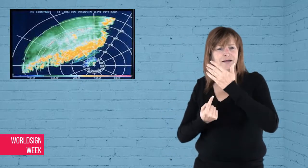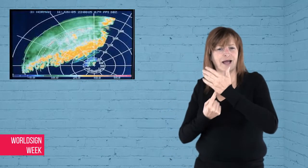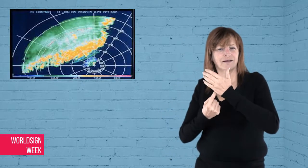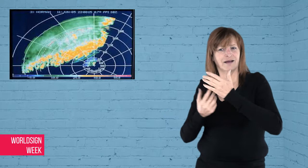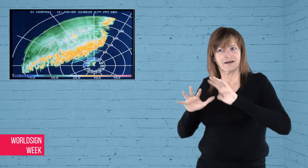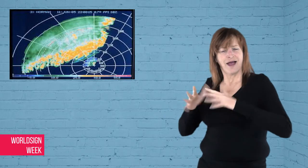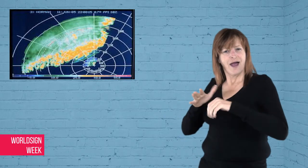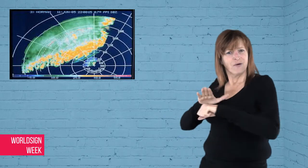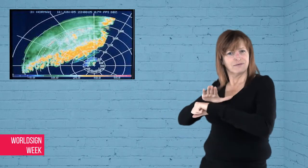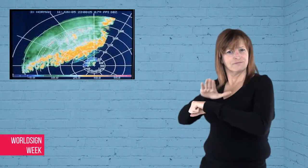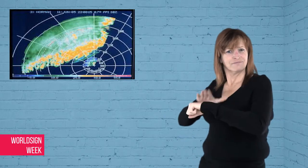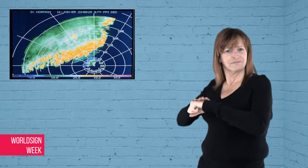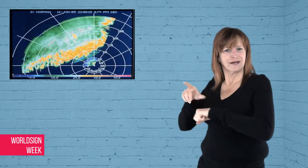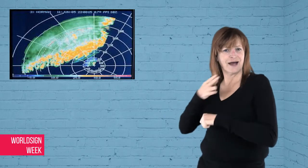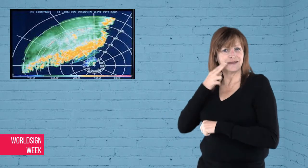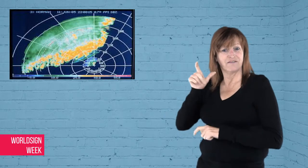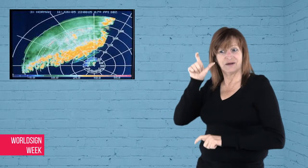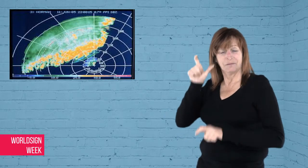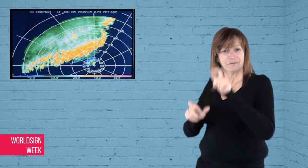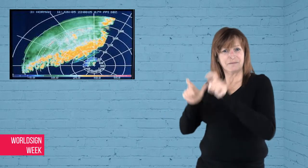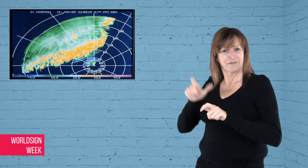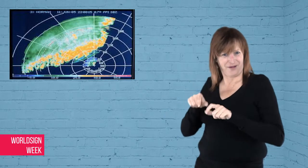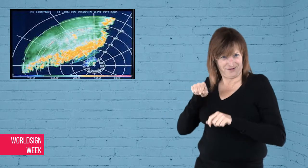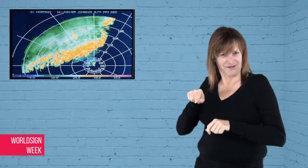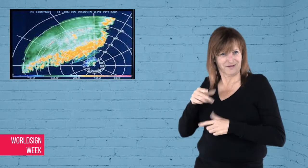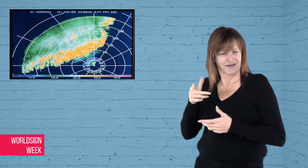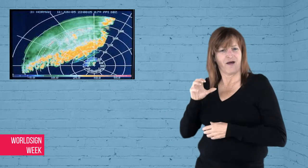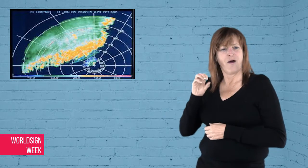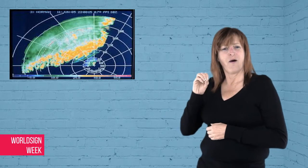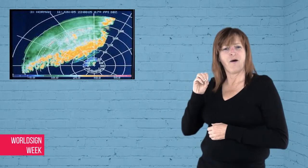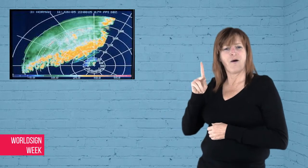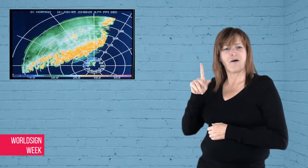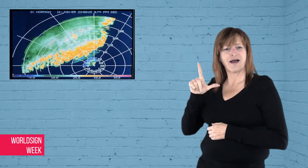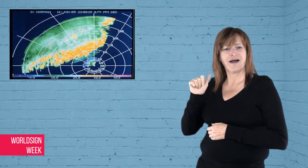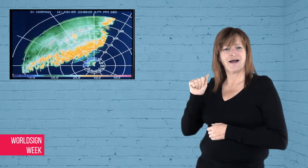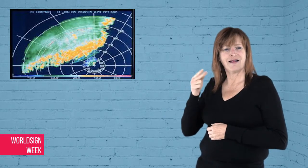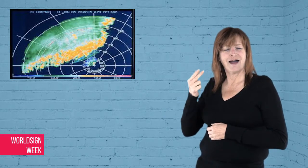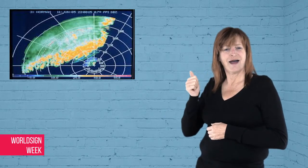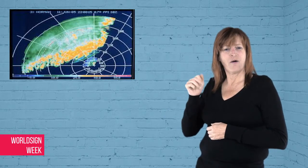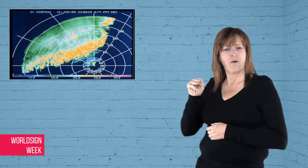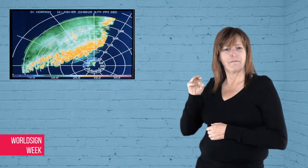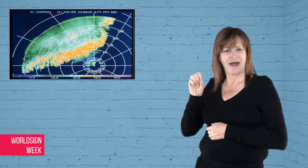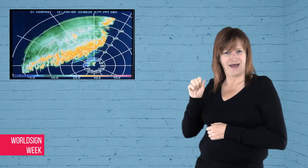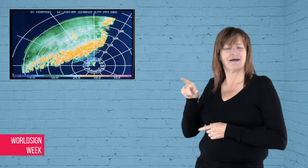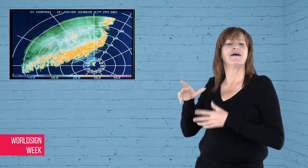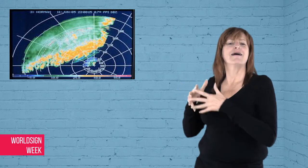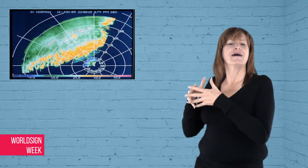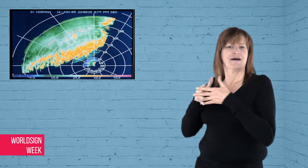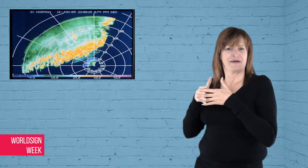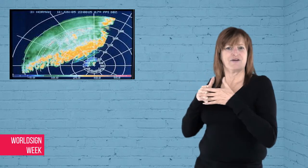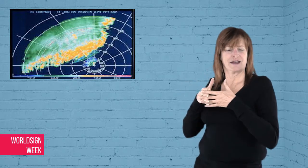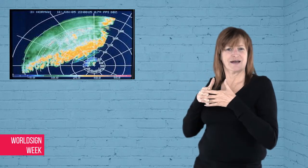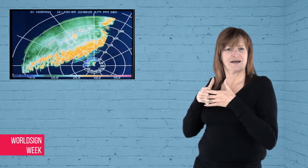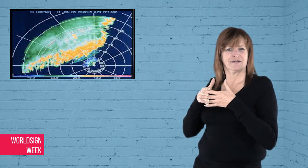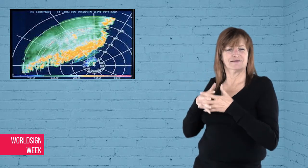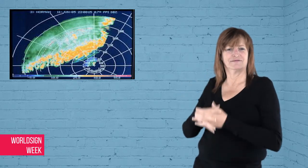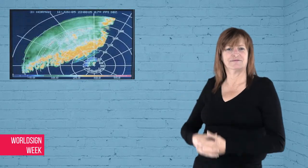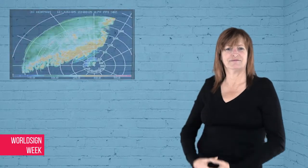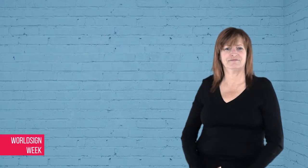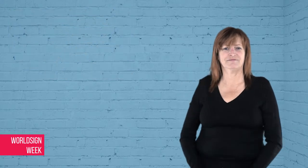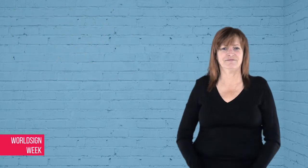technology in Oklahoma, USA.